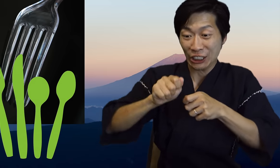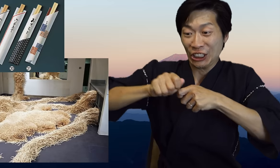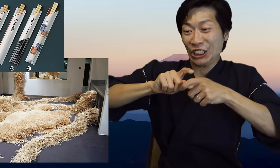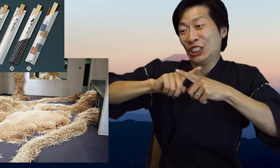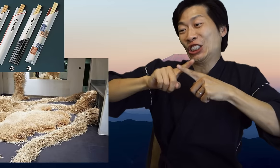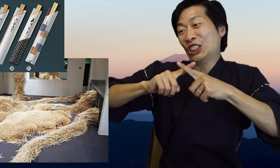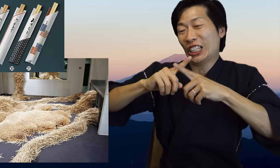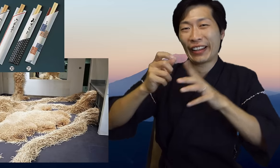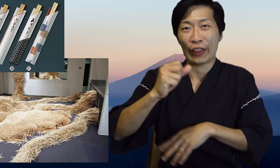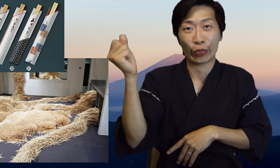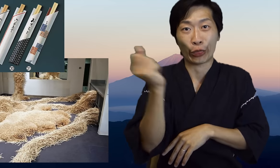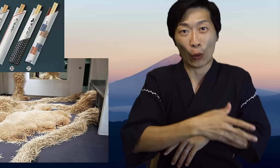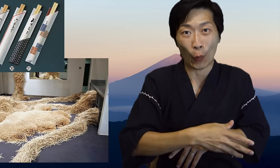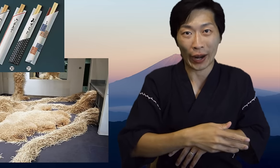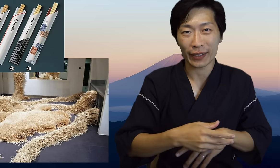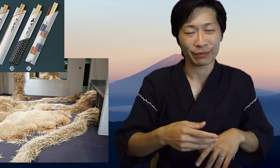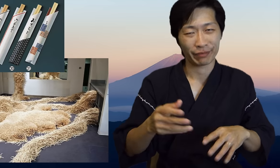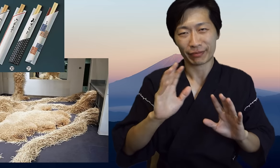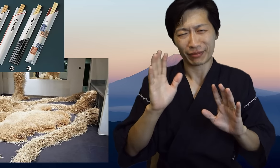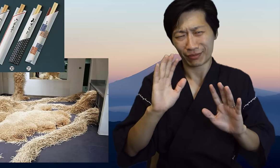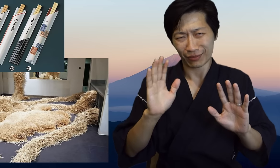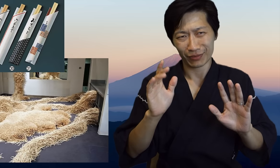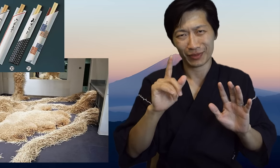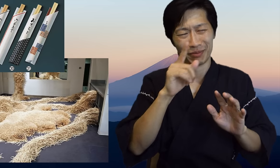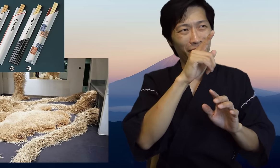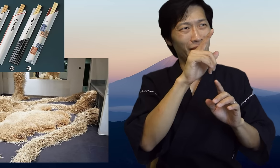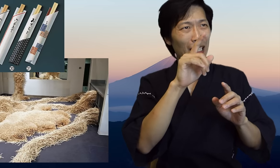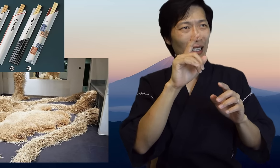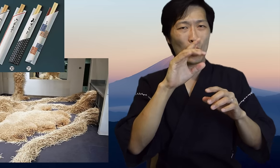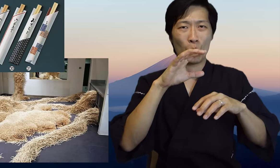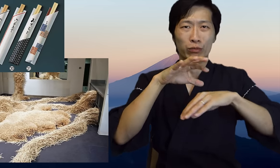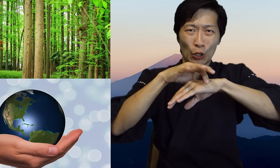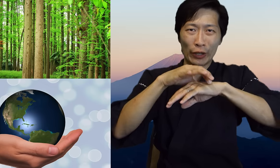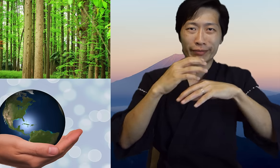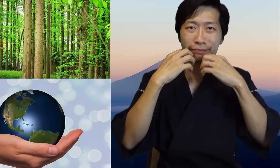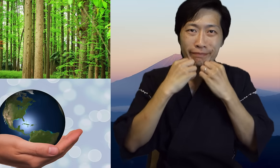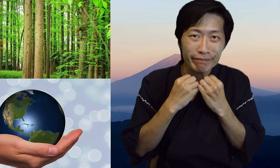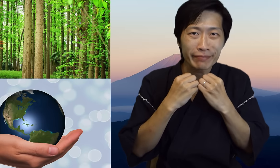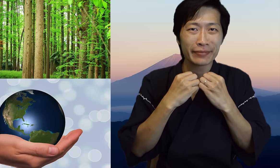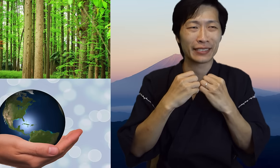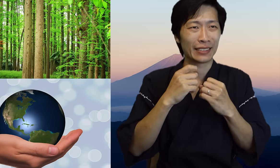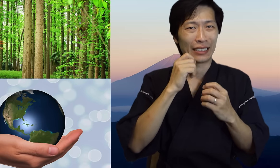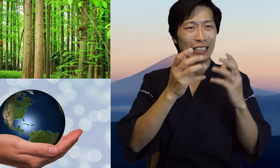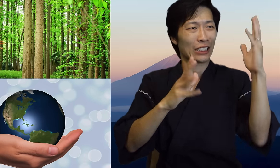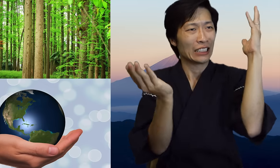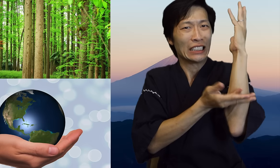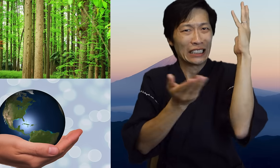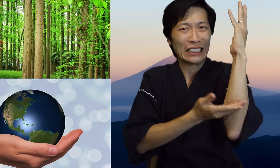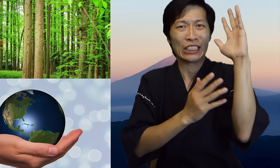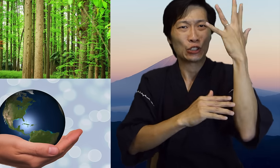chopsticks which are not really good for the environment and very wasteful